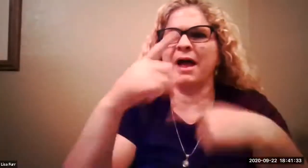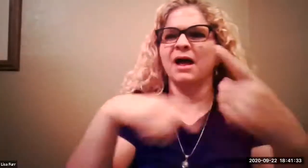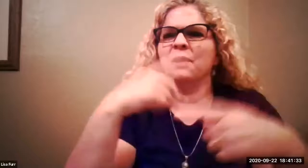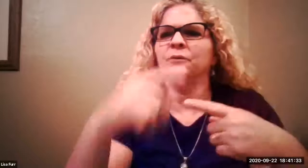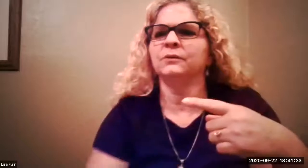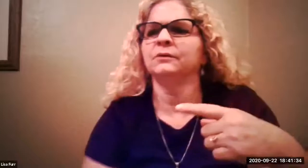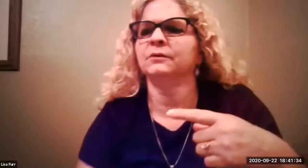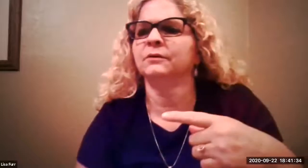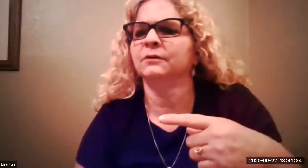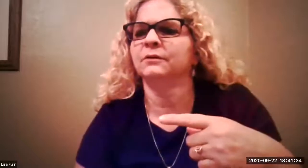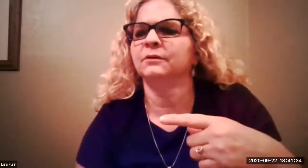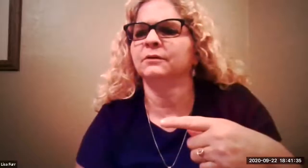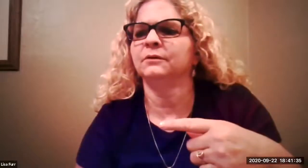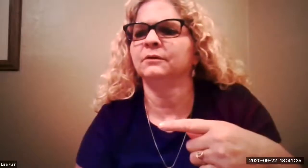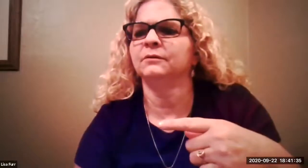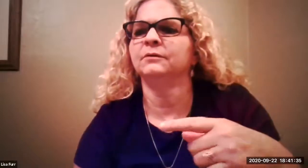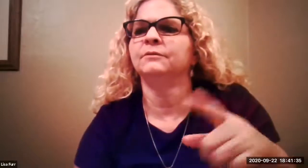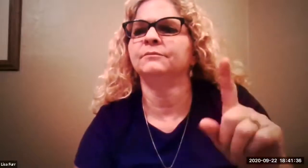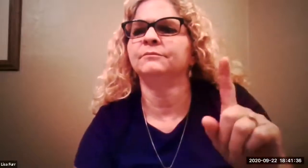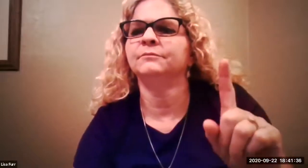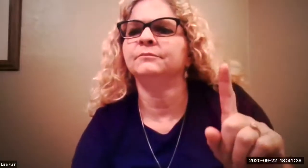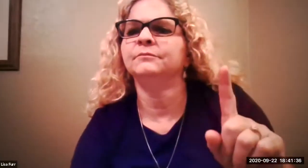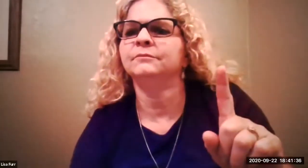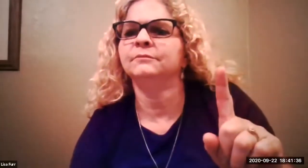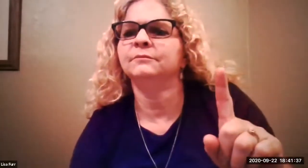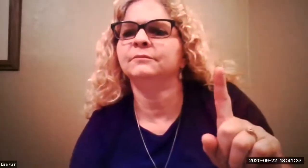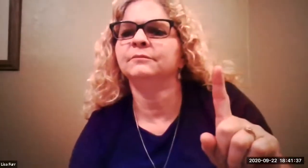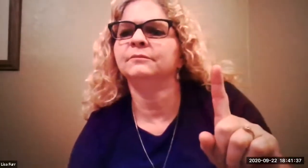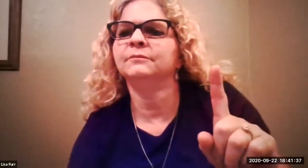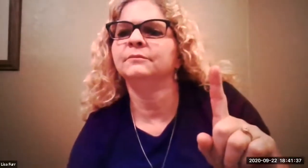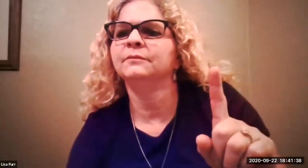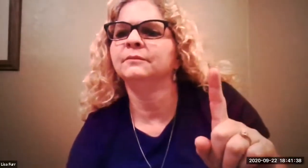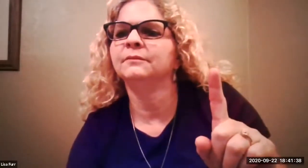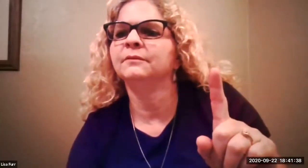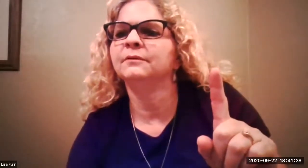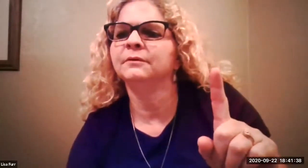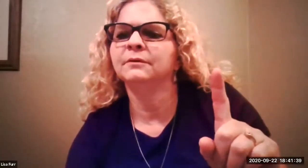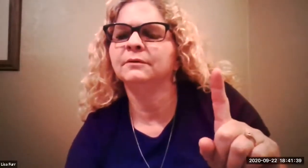one individual asked about let me let me look here